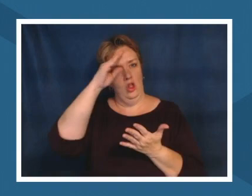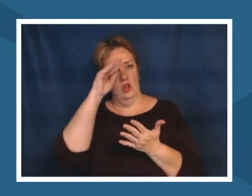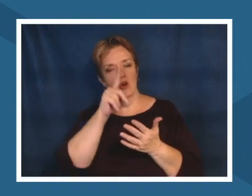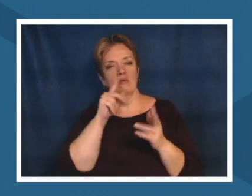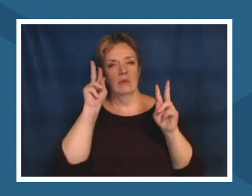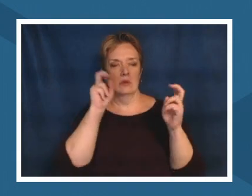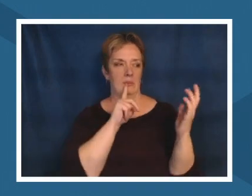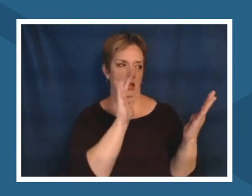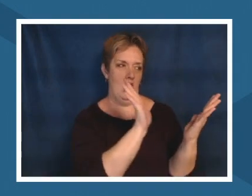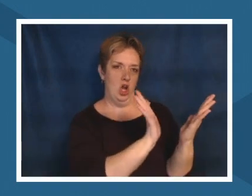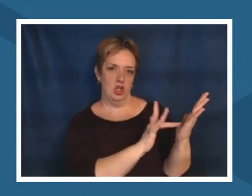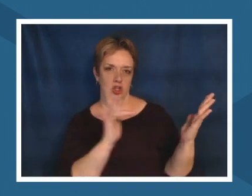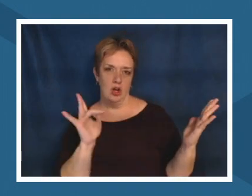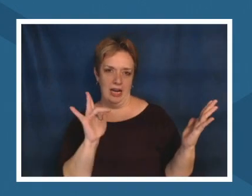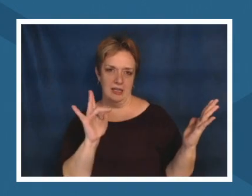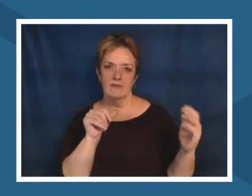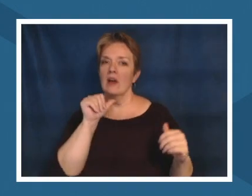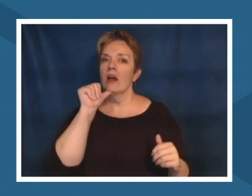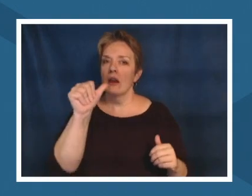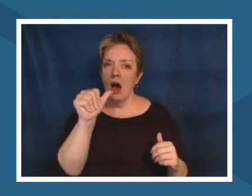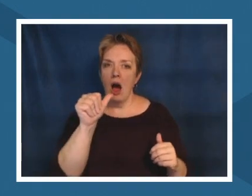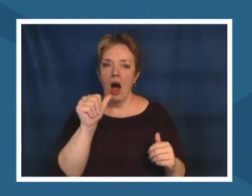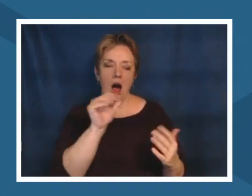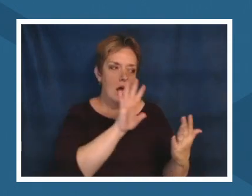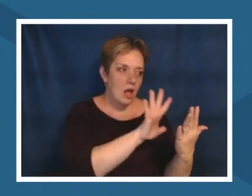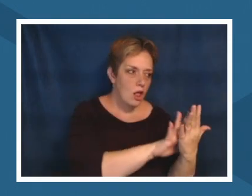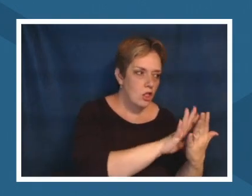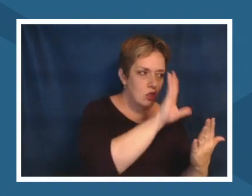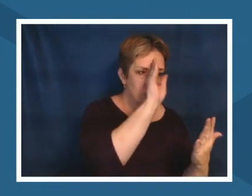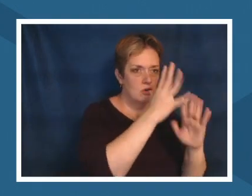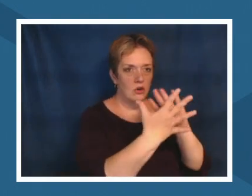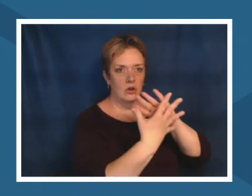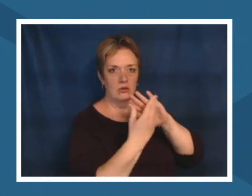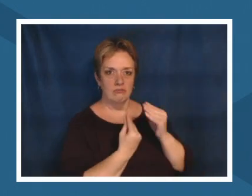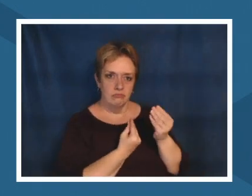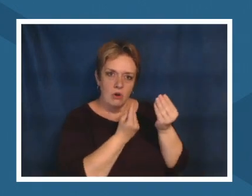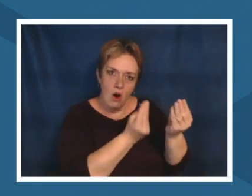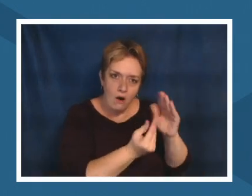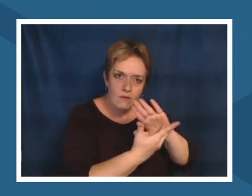mindful of the relationships that we go